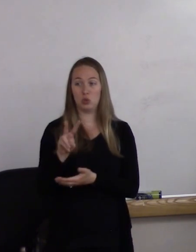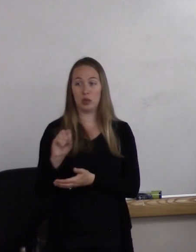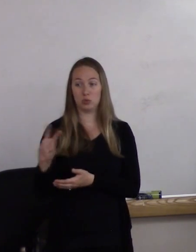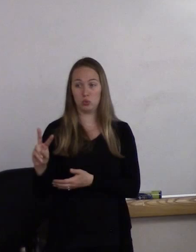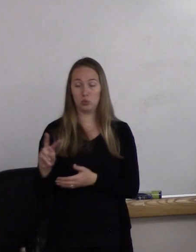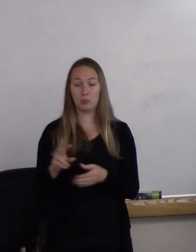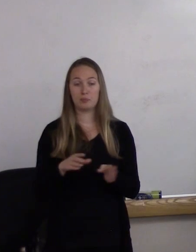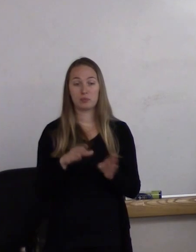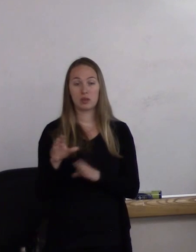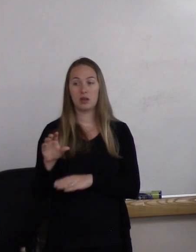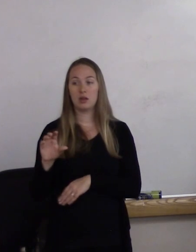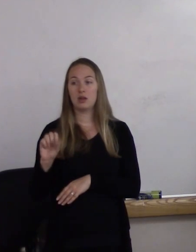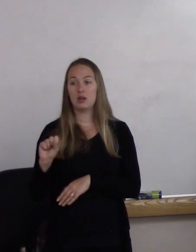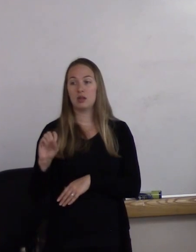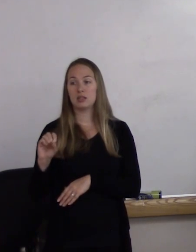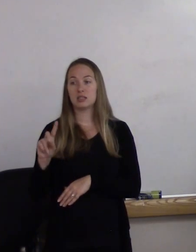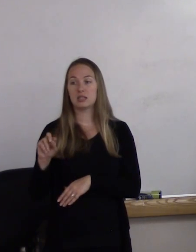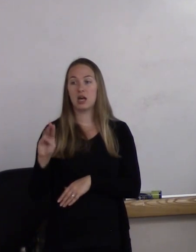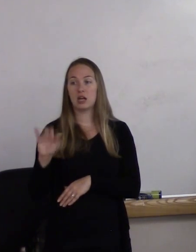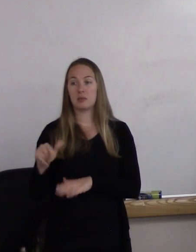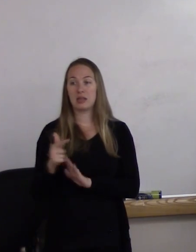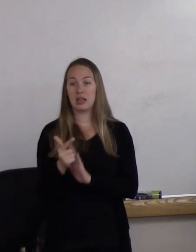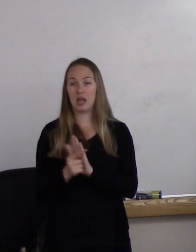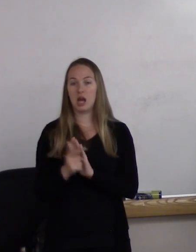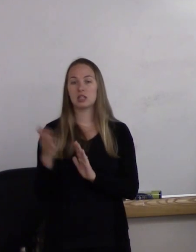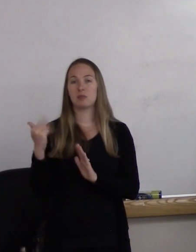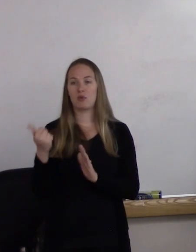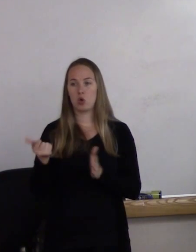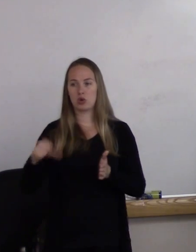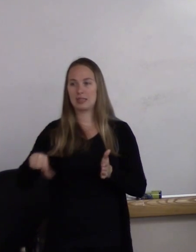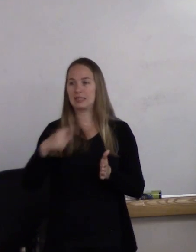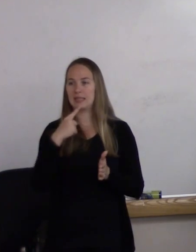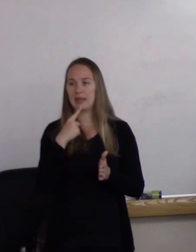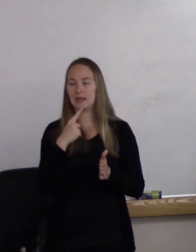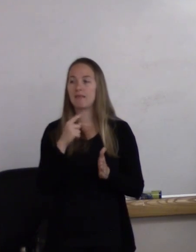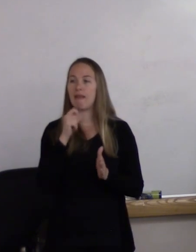Sodomy laws were struck down as unconstitutional in 2003.